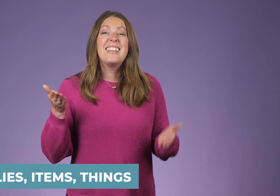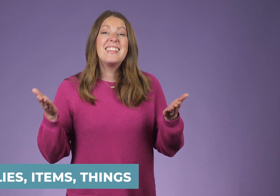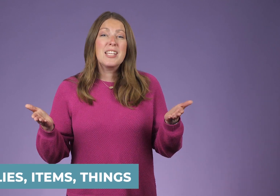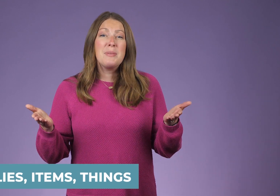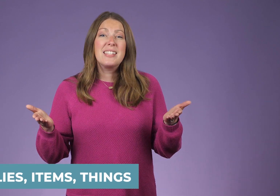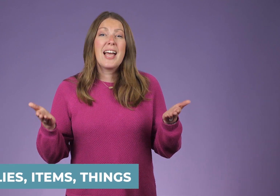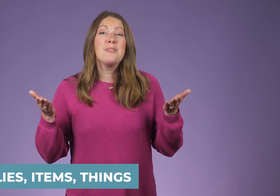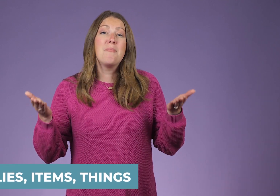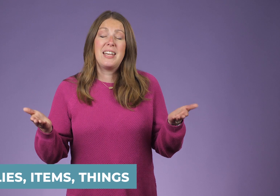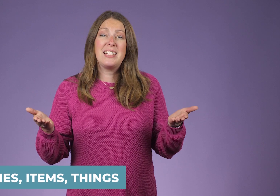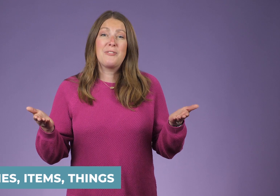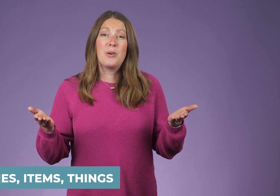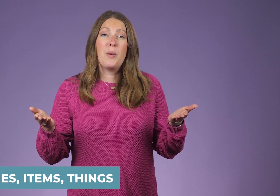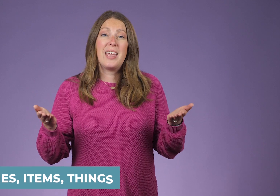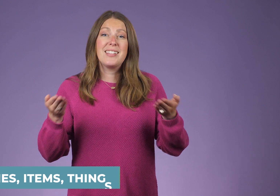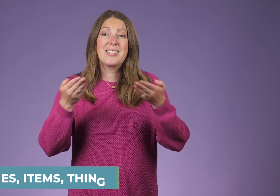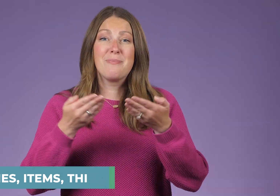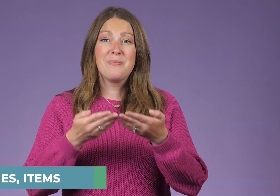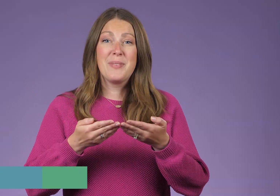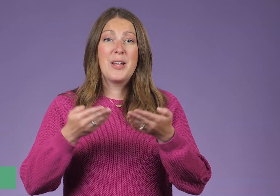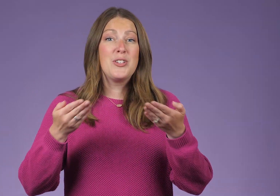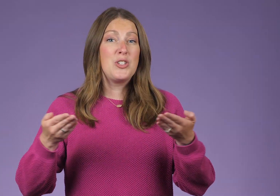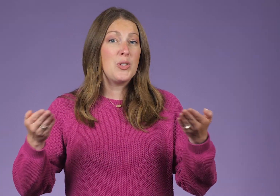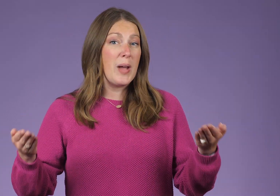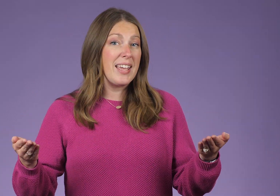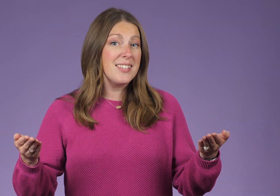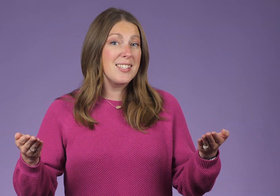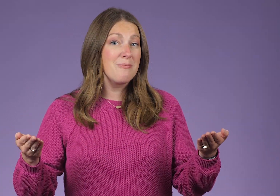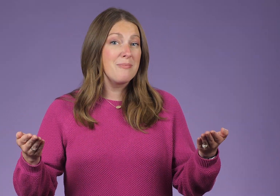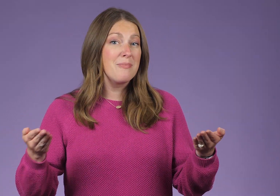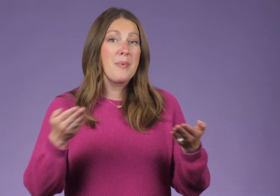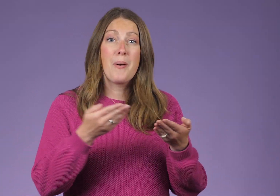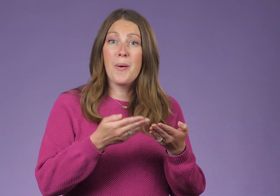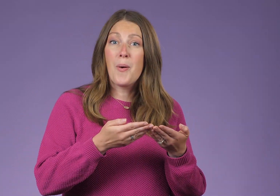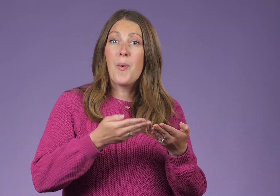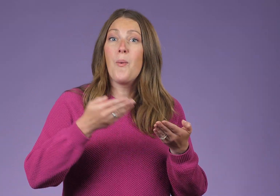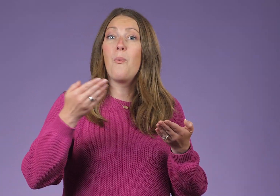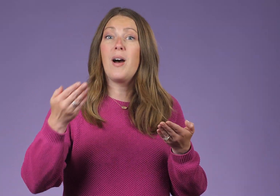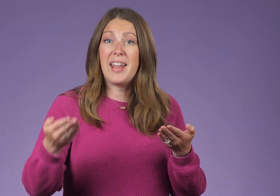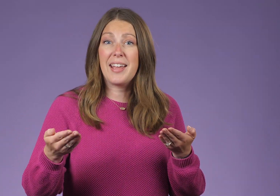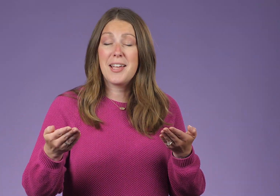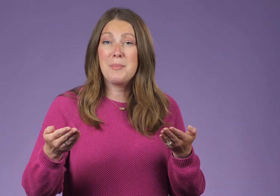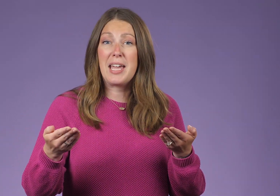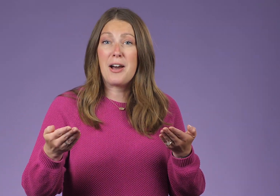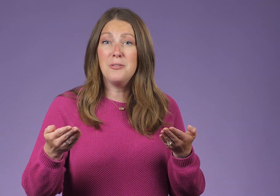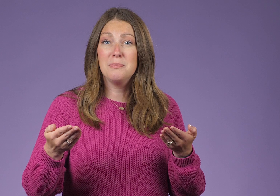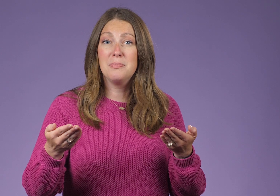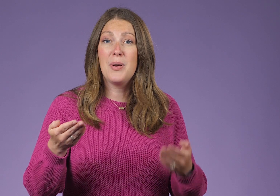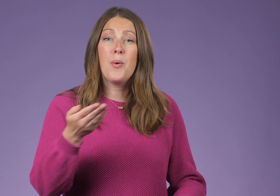This can be signed many different ways. Two hands. One hand coming out.